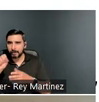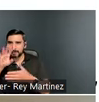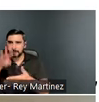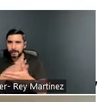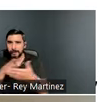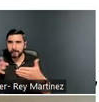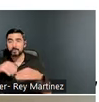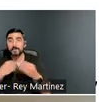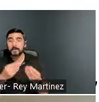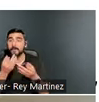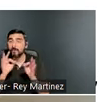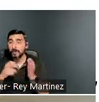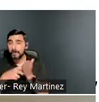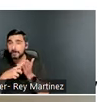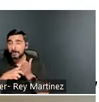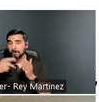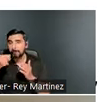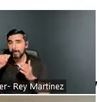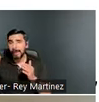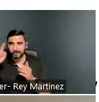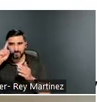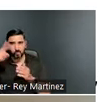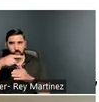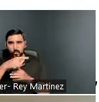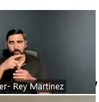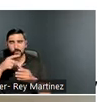apply for grants and scholarships to get bus passes that we can hand out to our